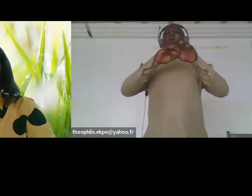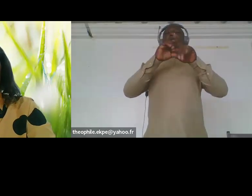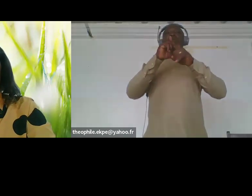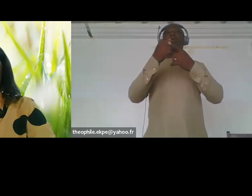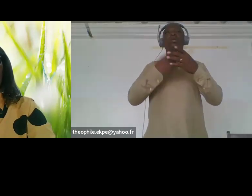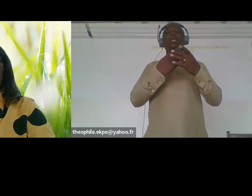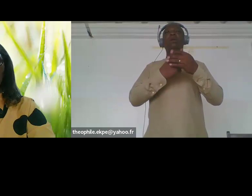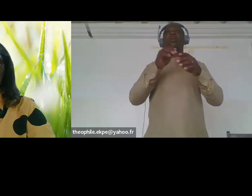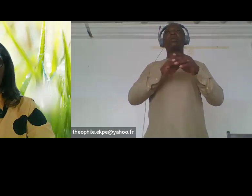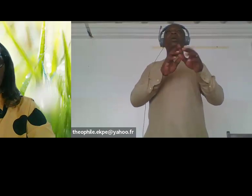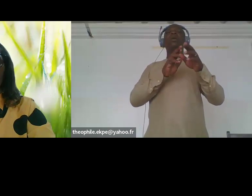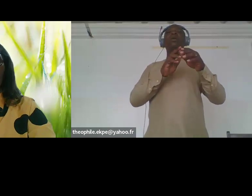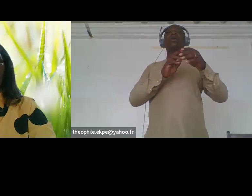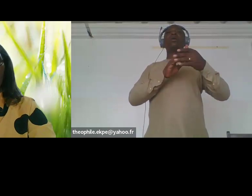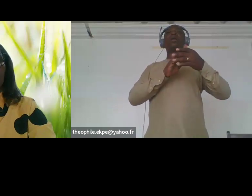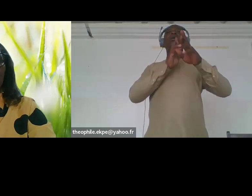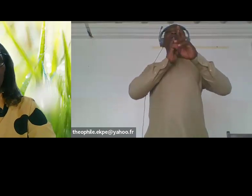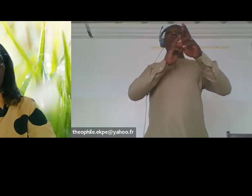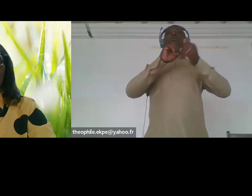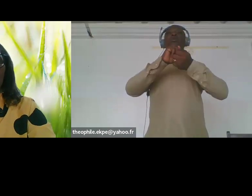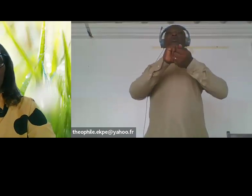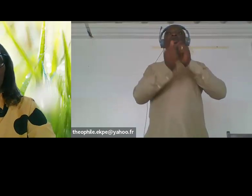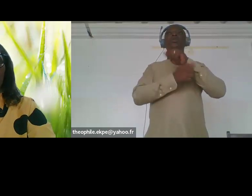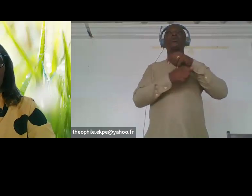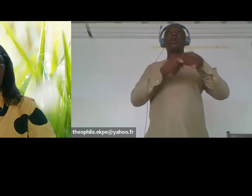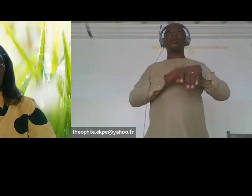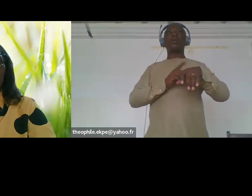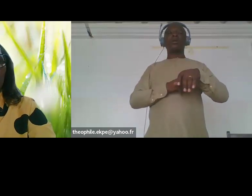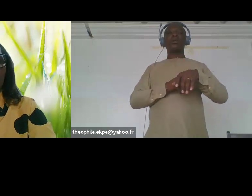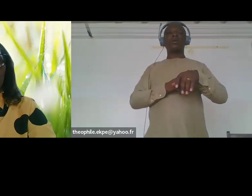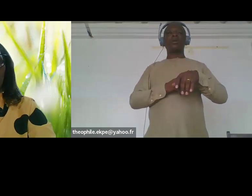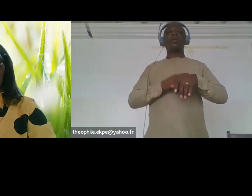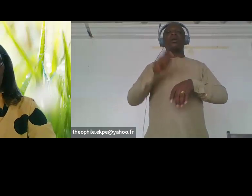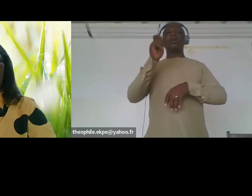change issue and for this to happen the adoption of